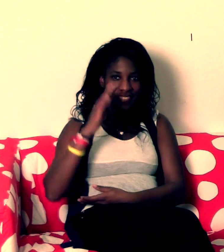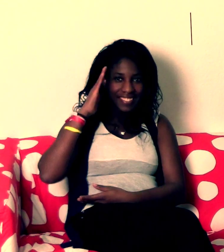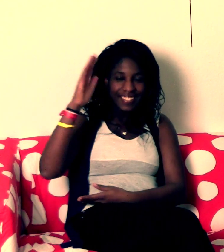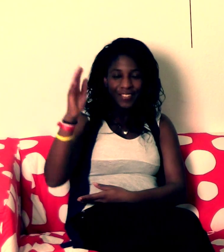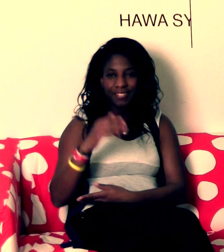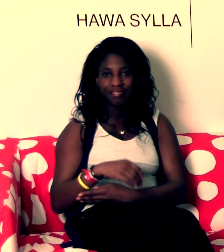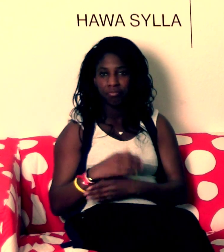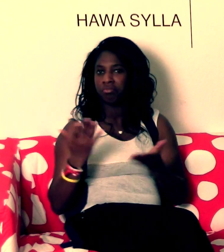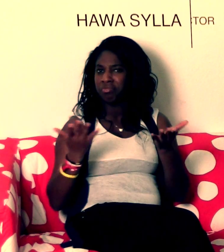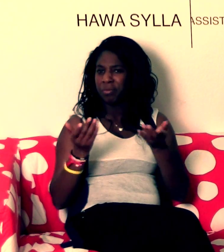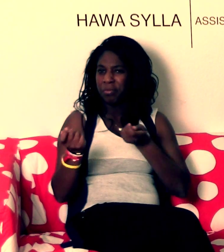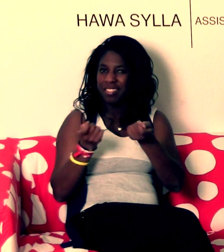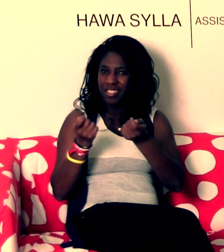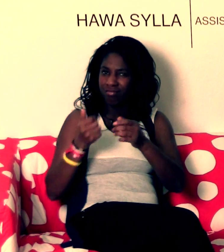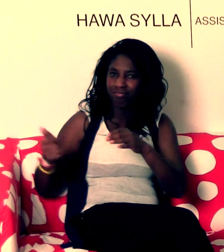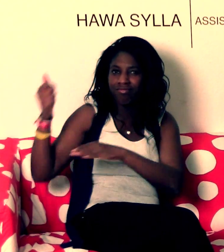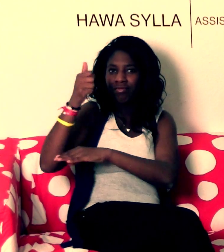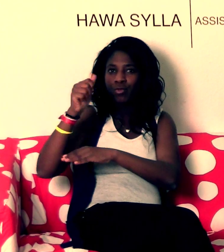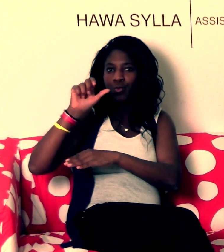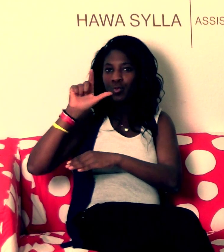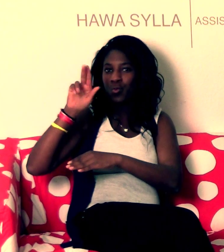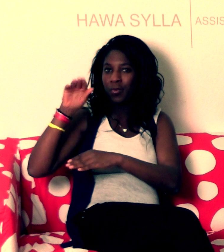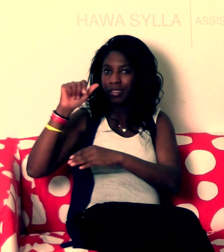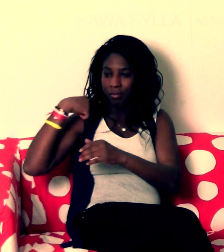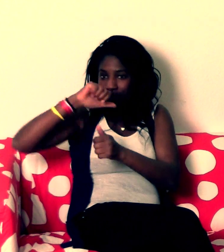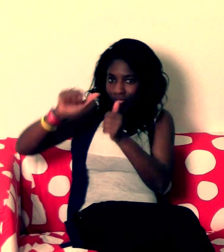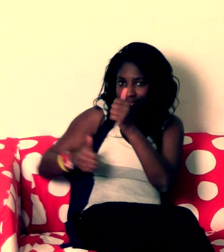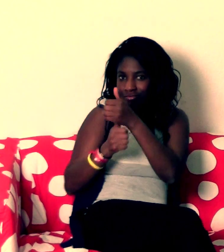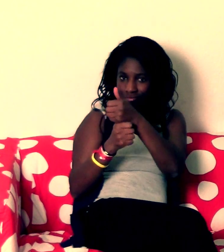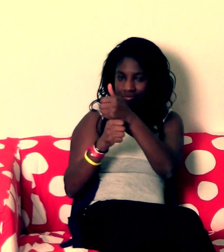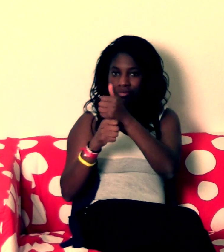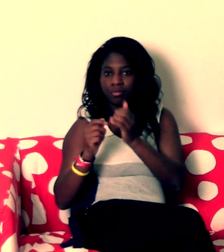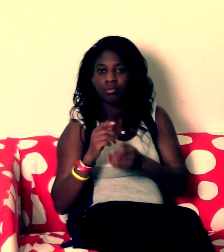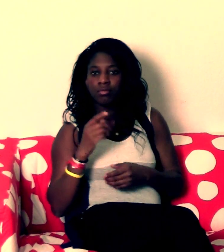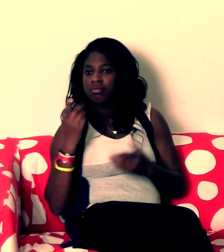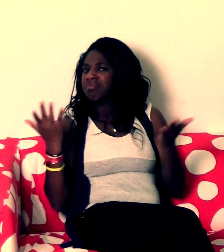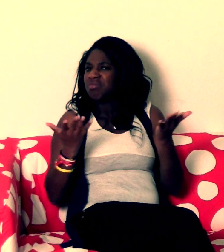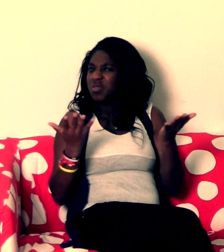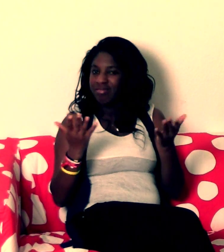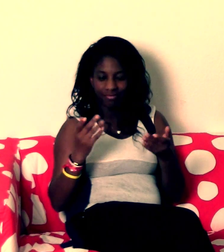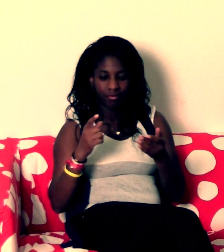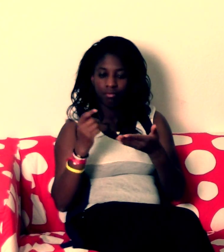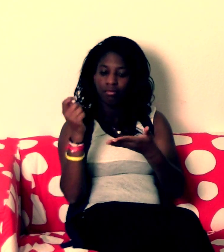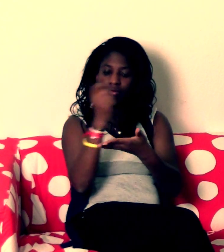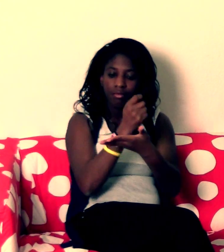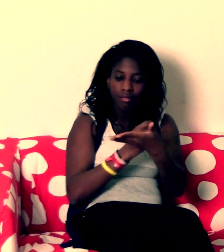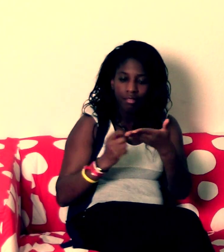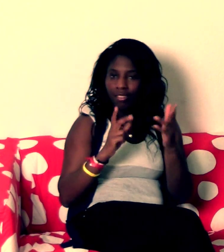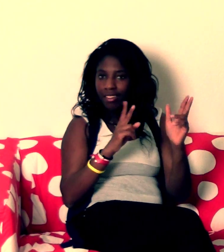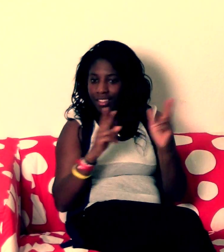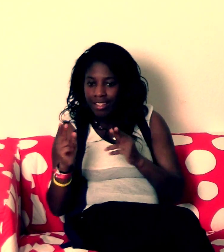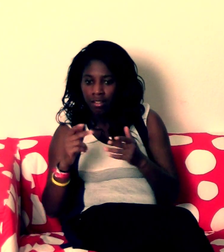Hello. I am the assistant director to Luba in the short film. I focused on the storyboard and sorting out roles